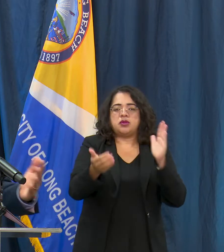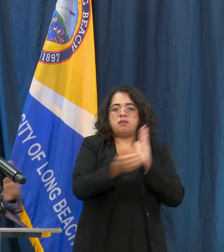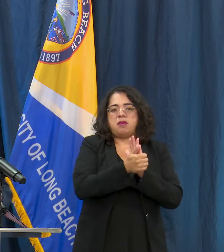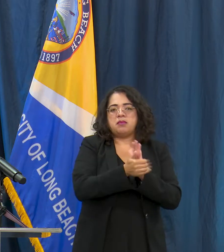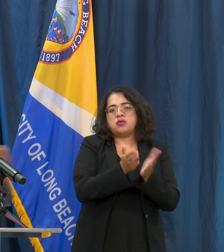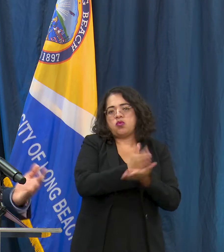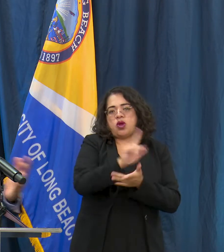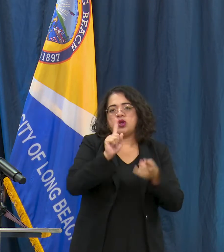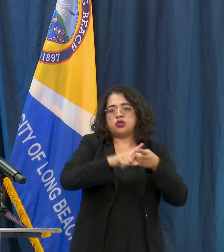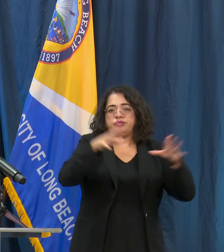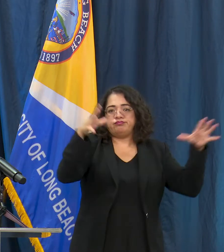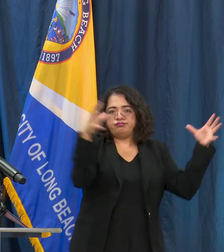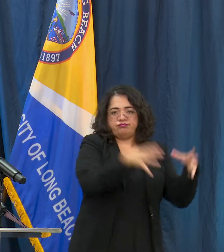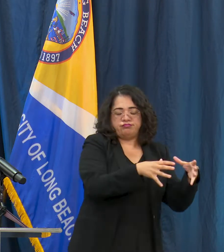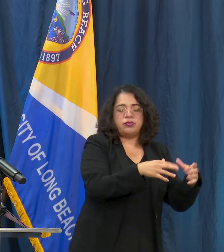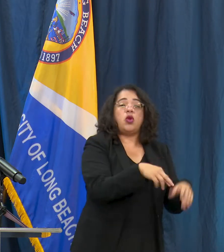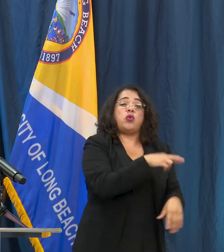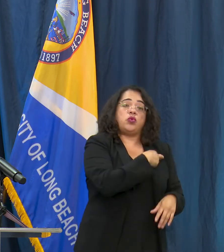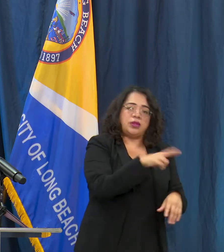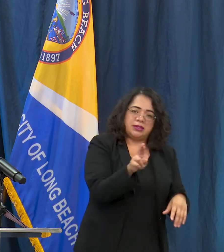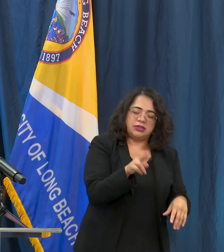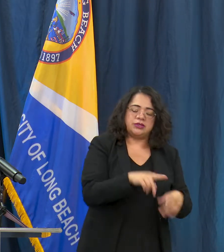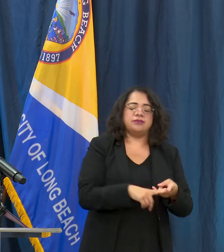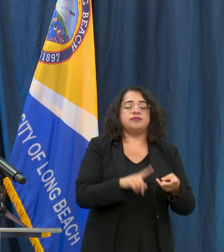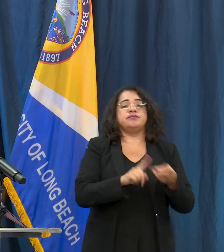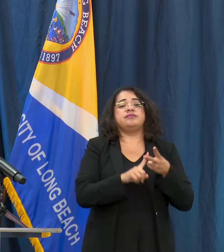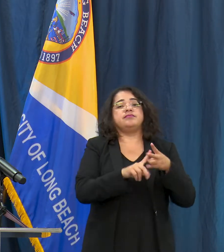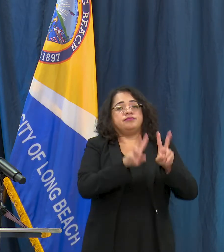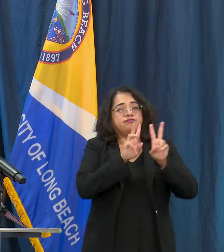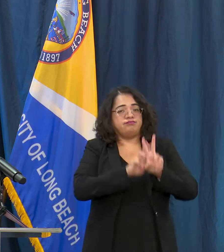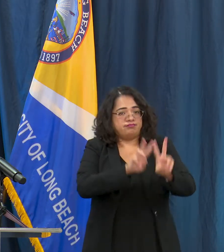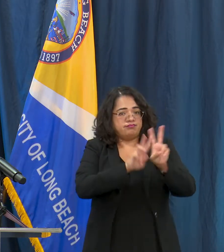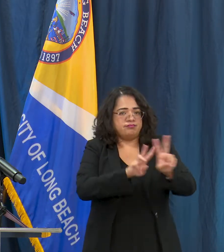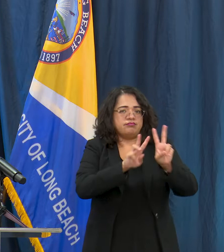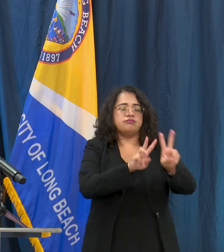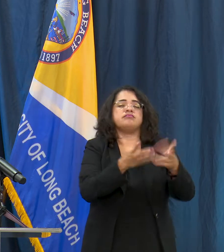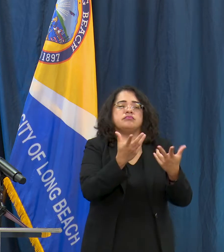types of protests and yes in the case of church services and worship services